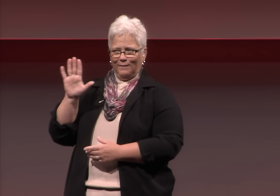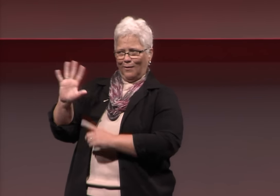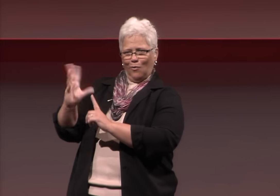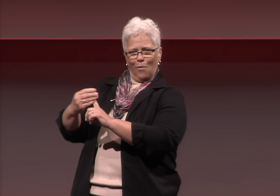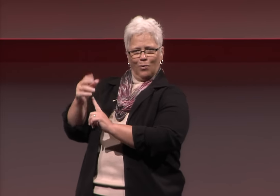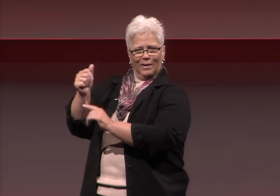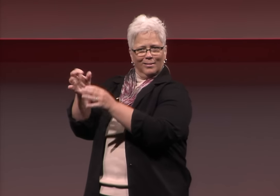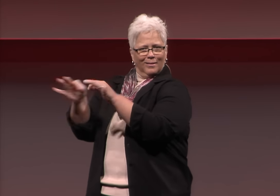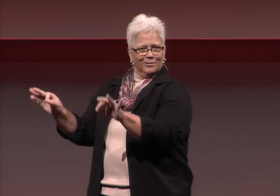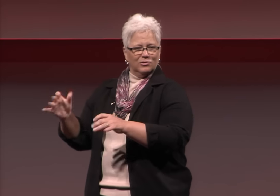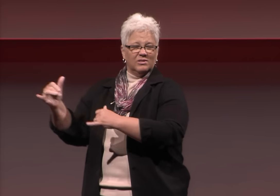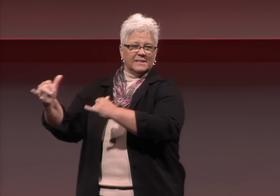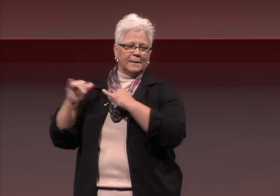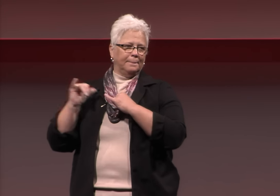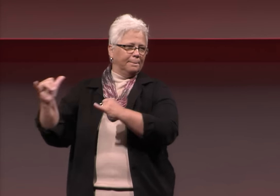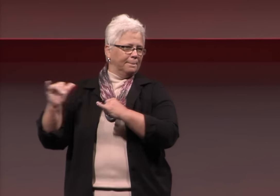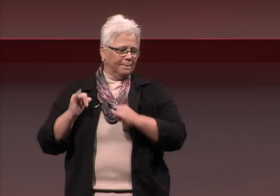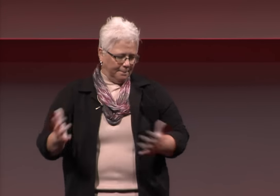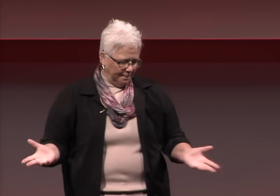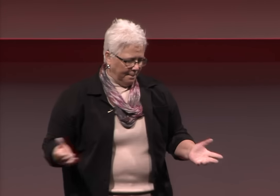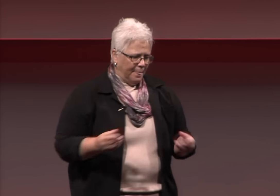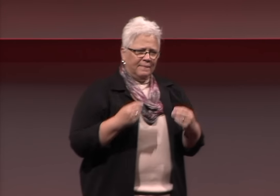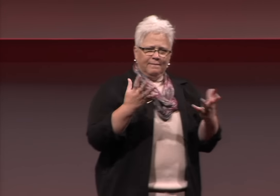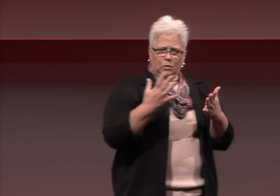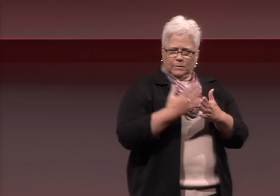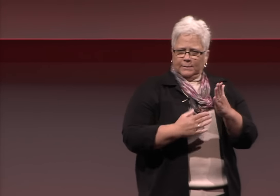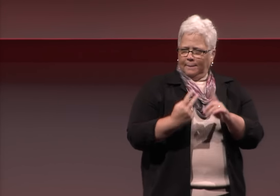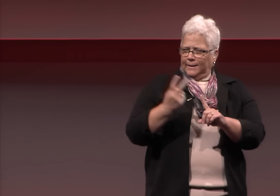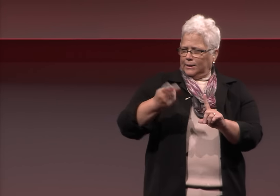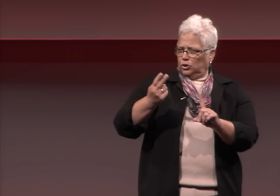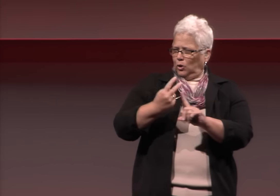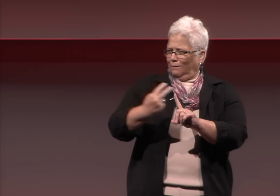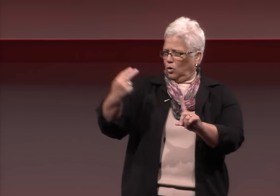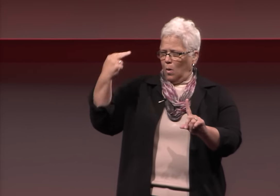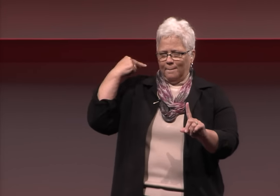discrimination on their languages; we are the same.